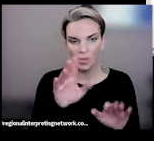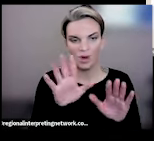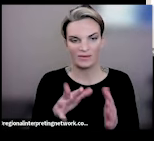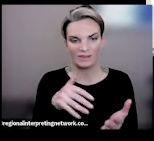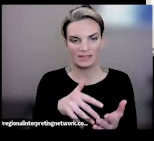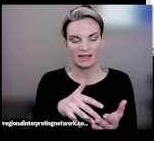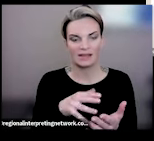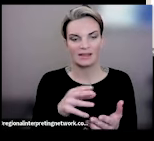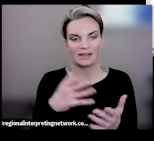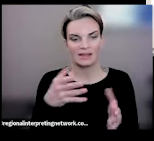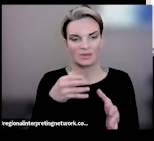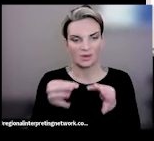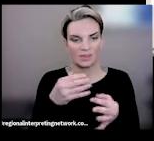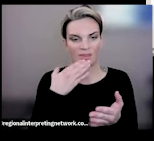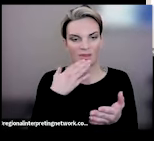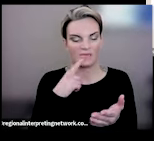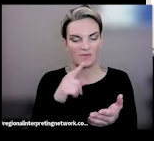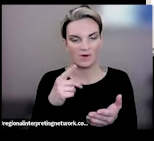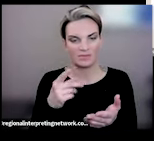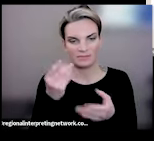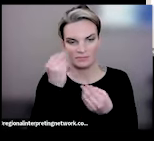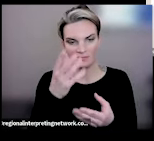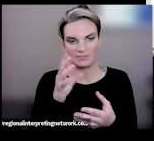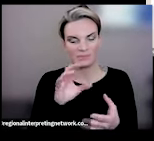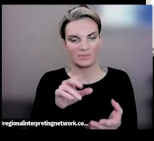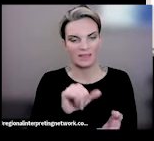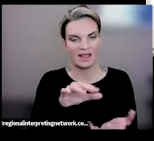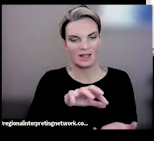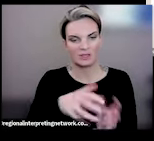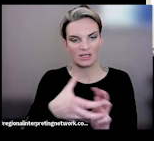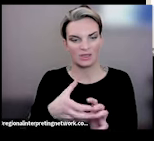definitions. Thank you for exploring these using an intersectional approach, the right to healthy,